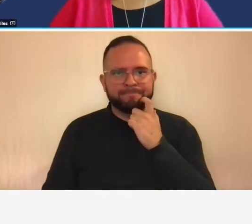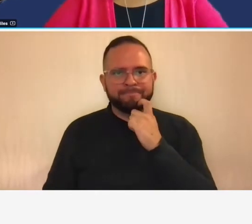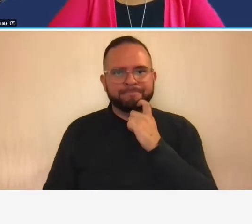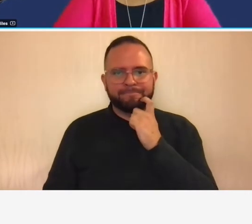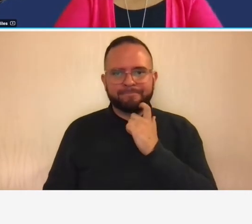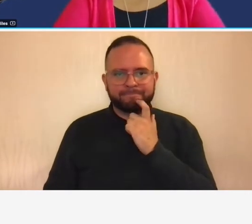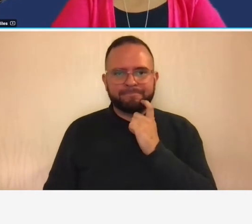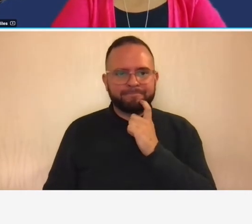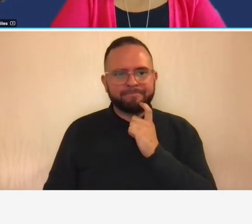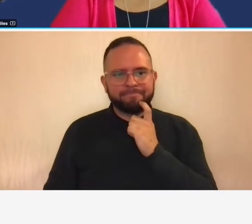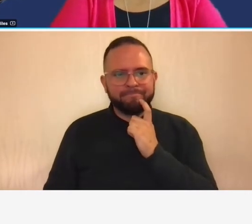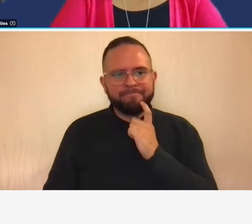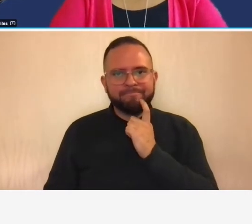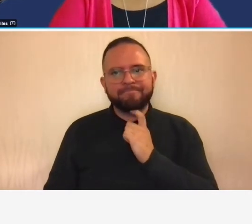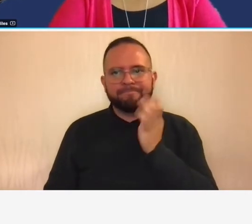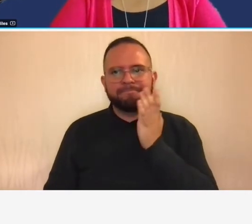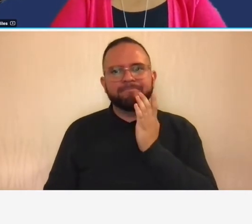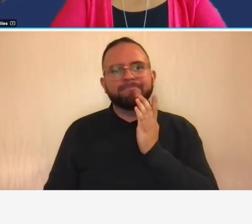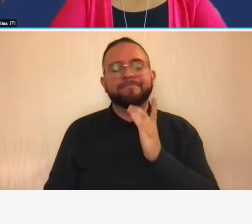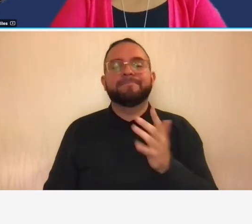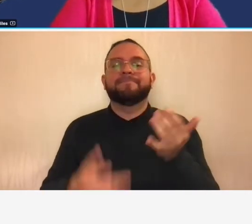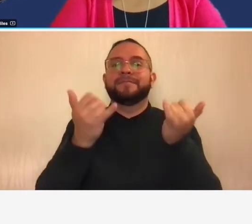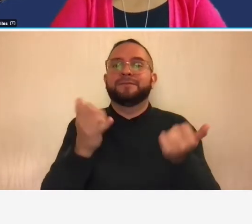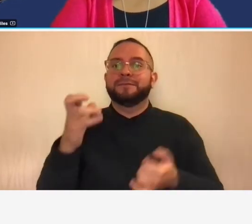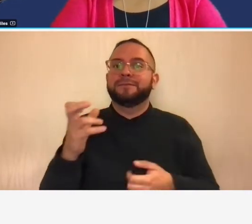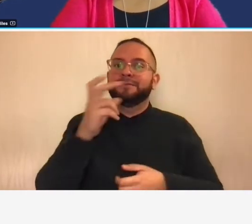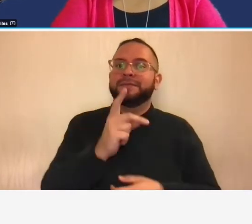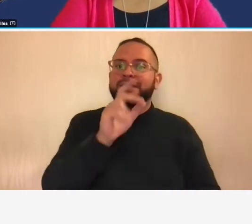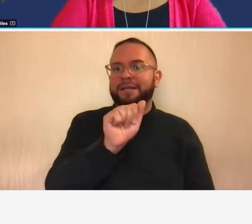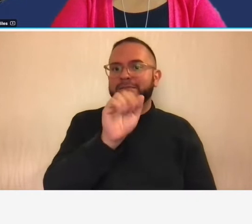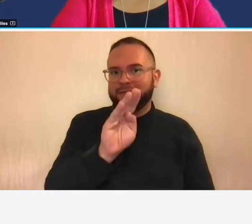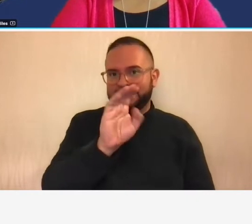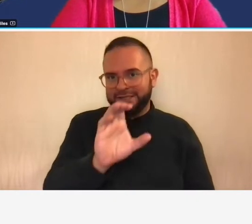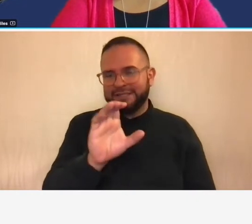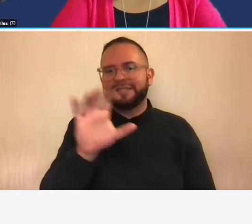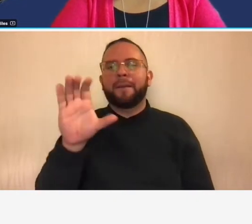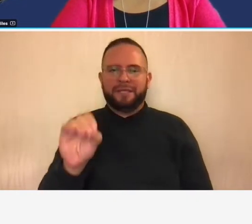so now we're back to abc company so we have another abc company example and what we're going